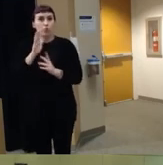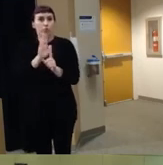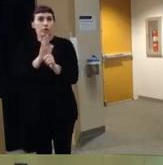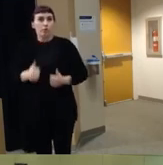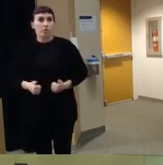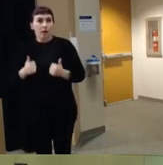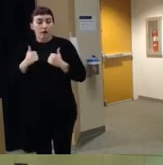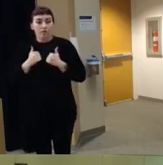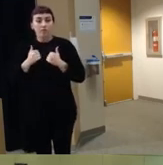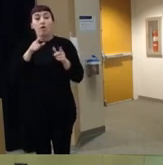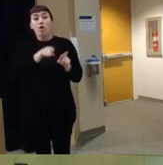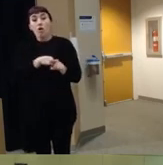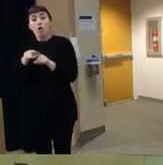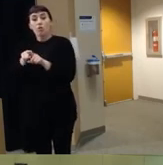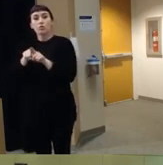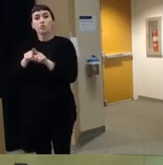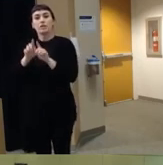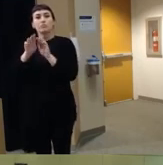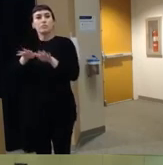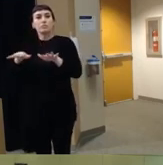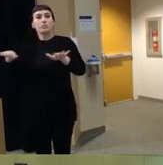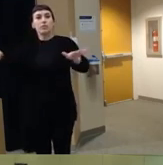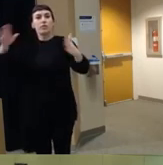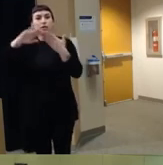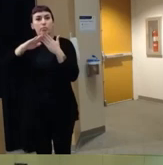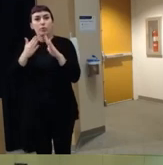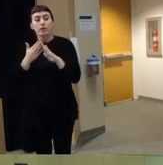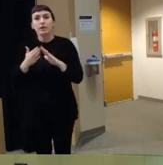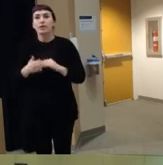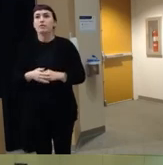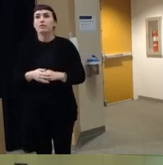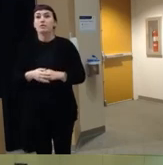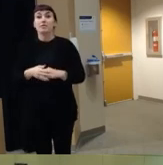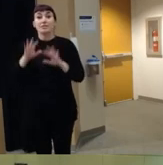and and it also has a ripple effect on communities um these incidents impact families and friends and